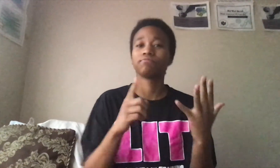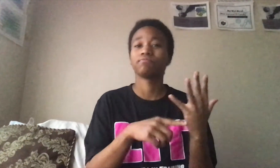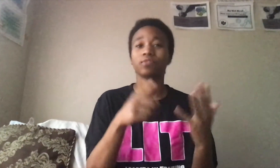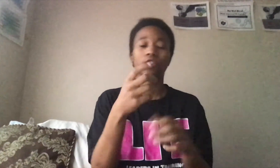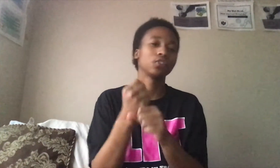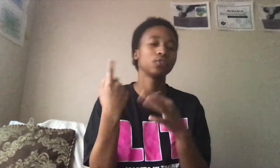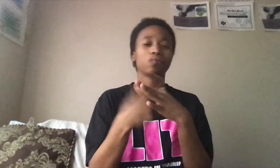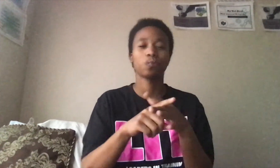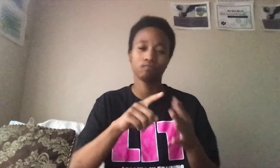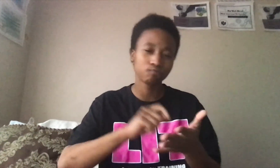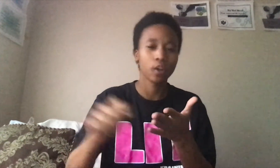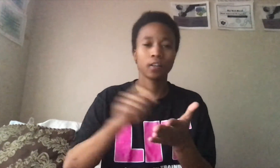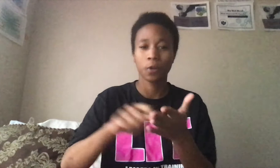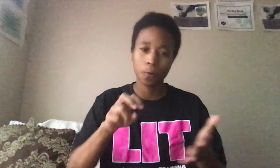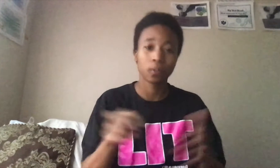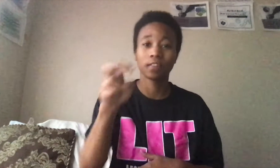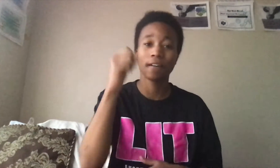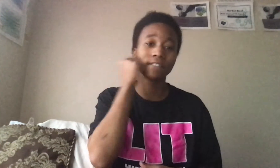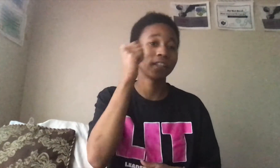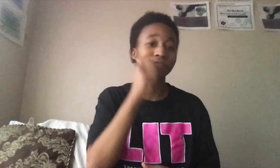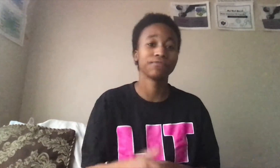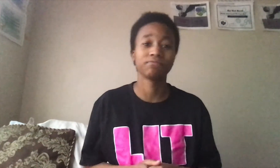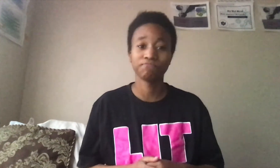5. Start a journey journal daily.